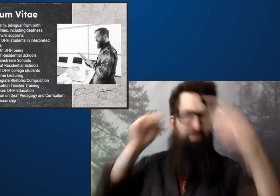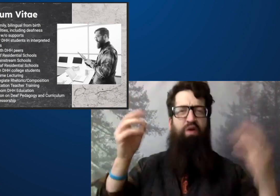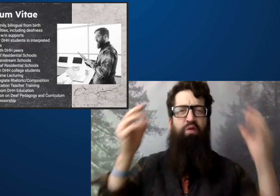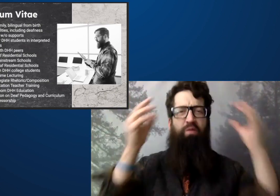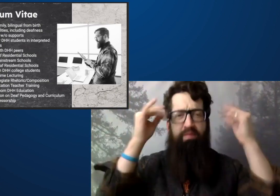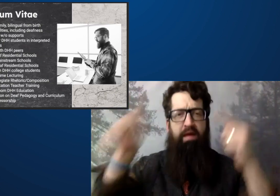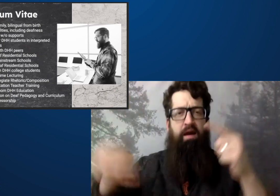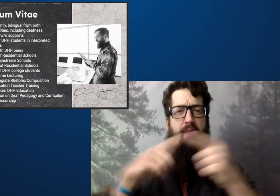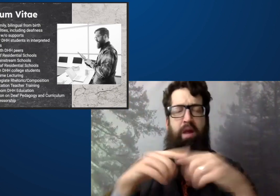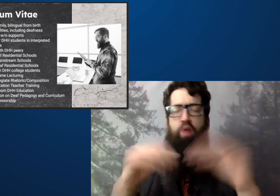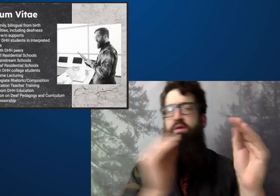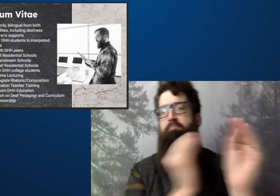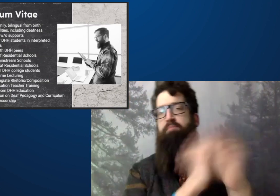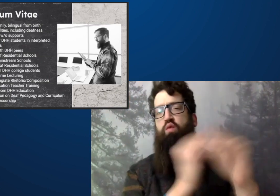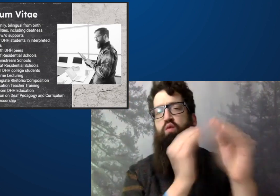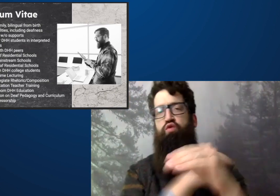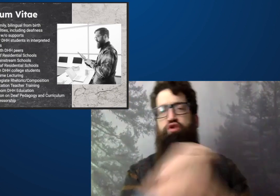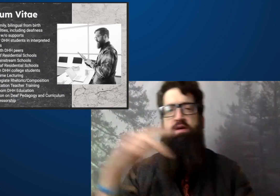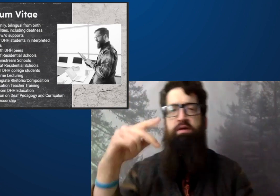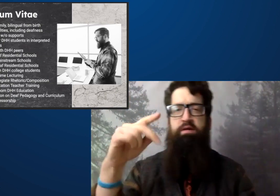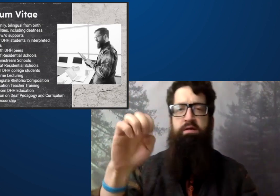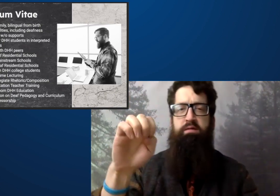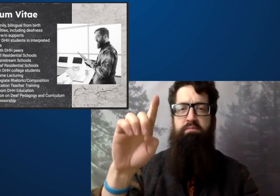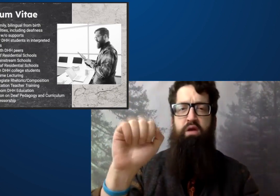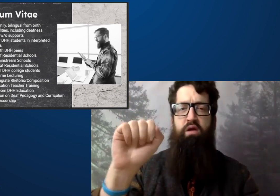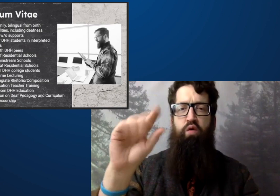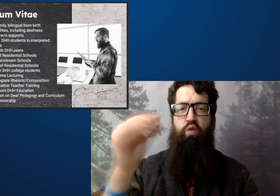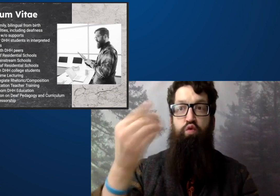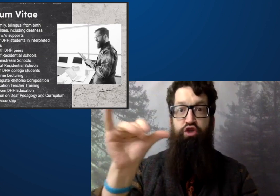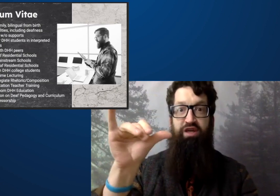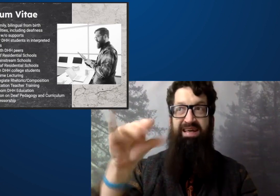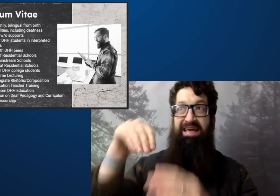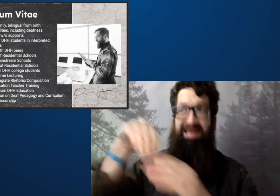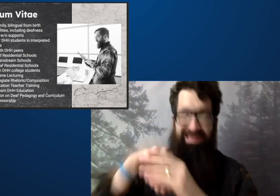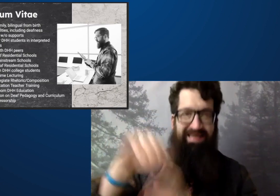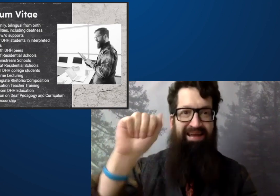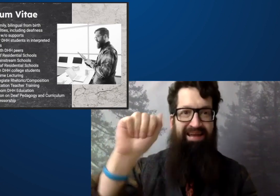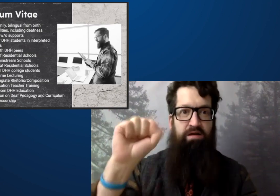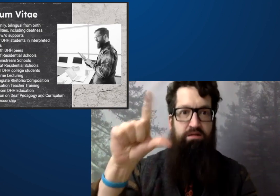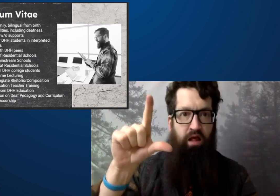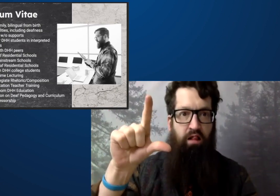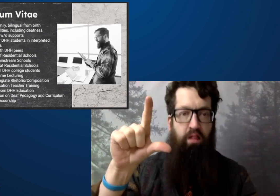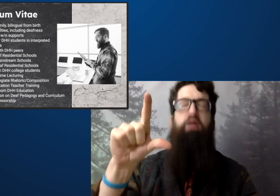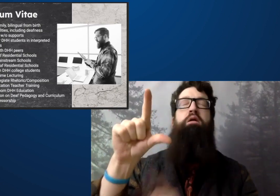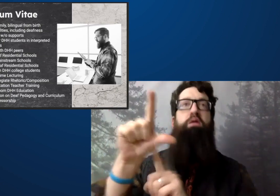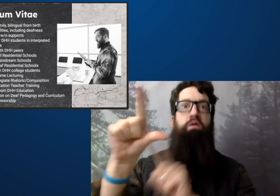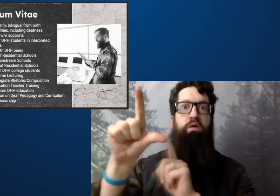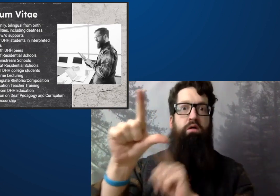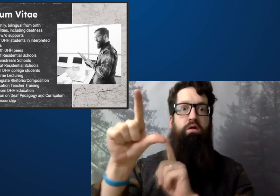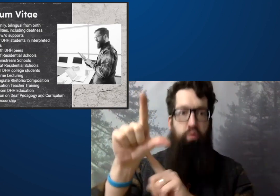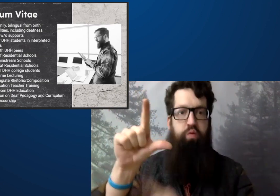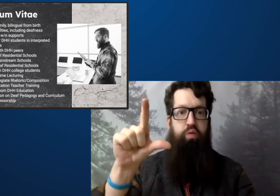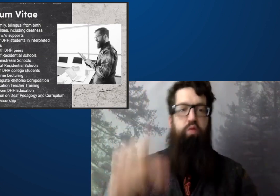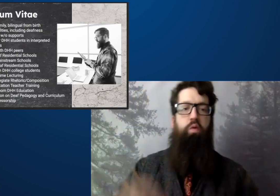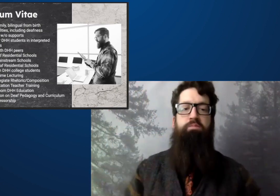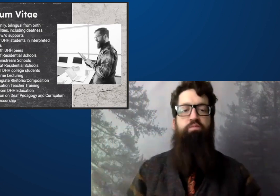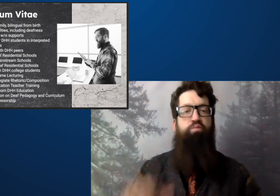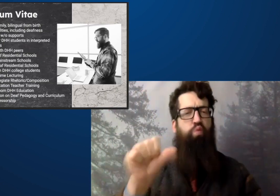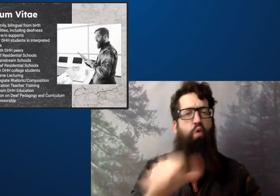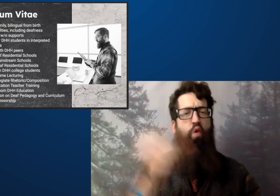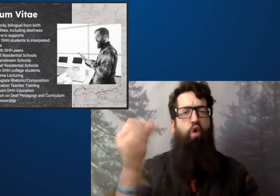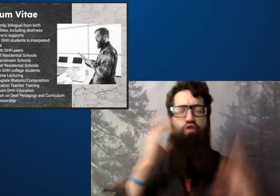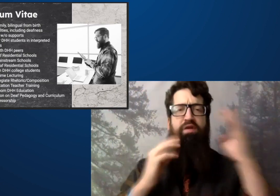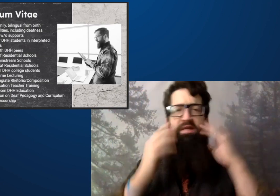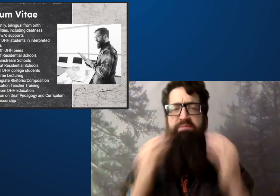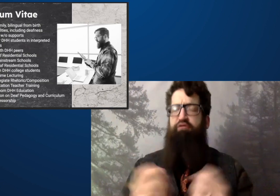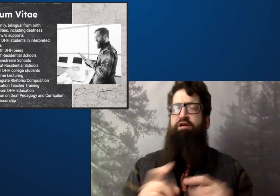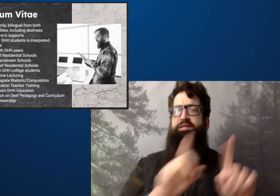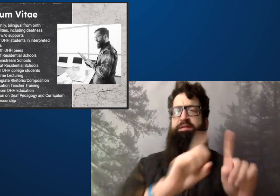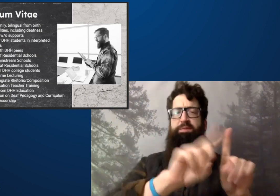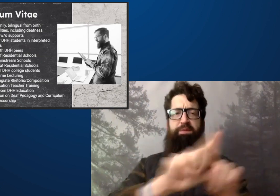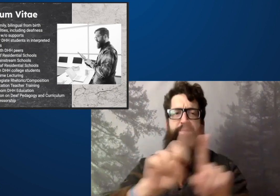It required a complete mind shift in Pedagogy, starting to think in ASL.